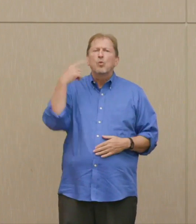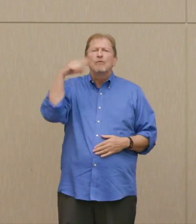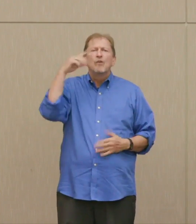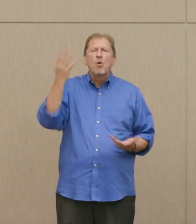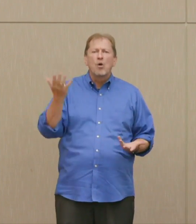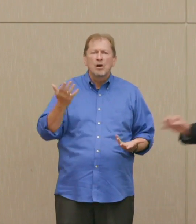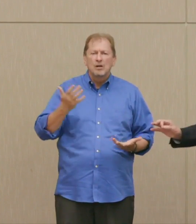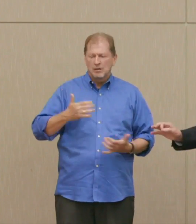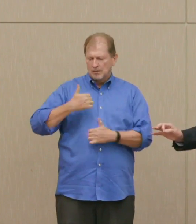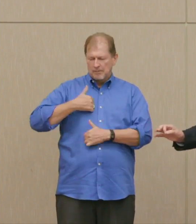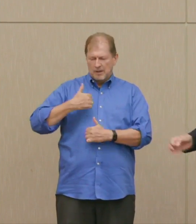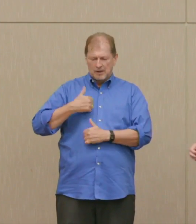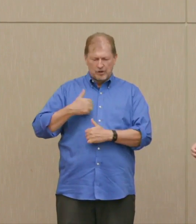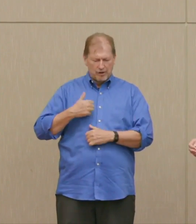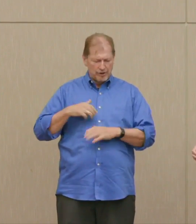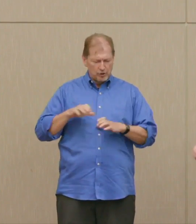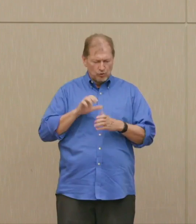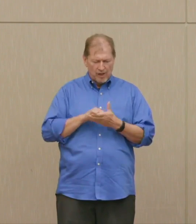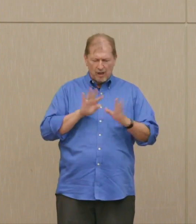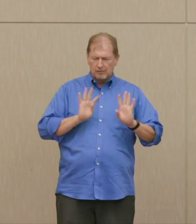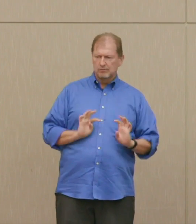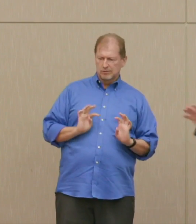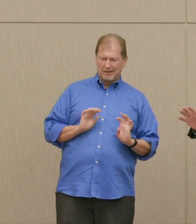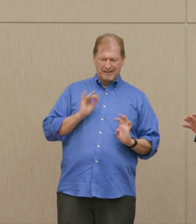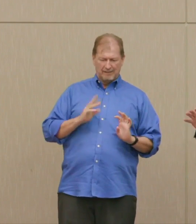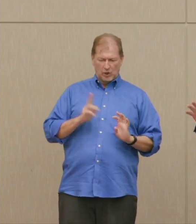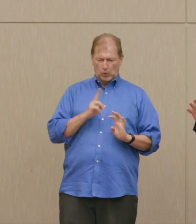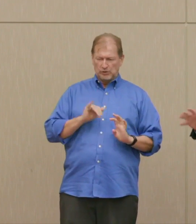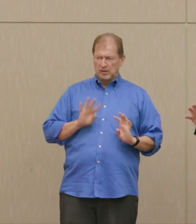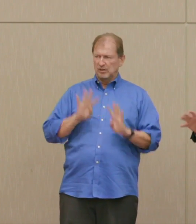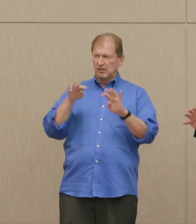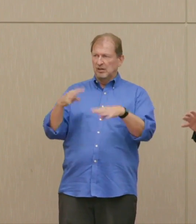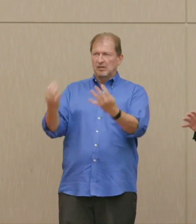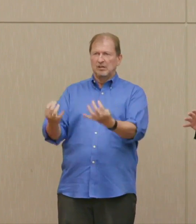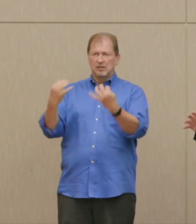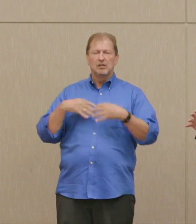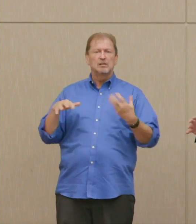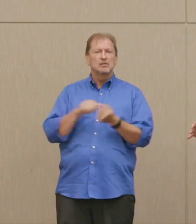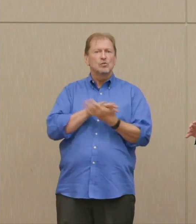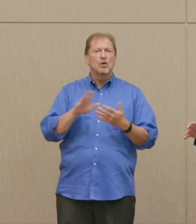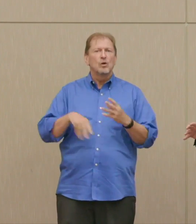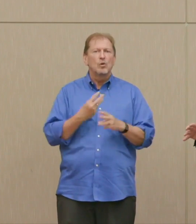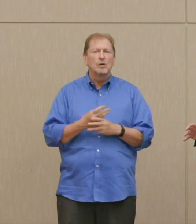purpose, saves no lives, ours or anybody's, is useless, but makes a lot of money on both